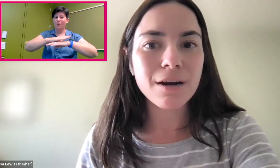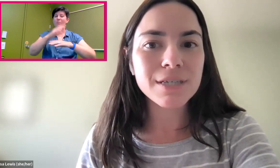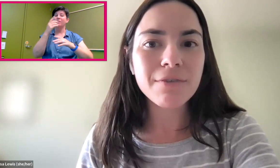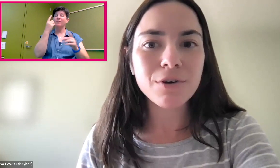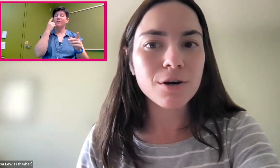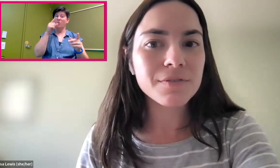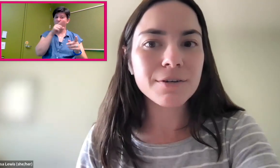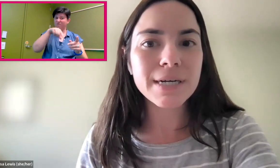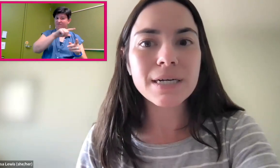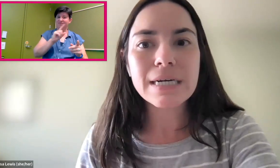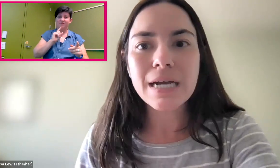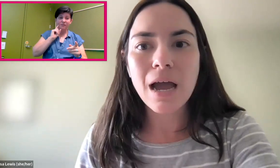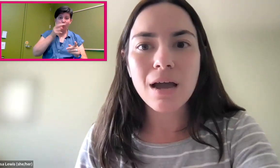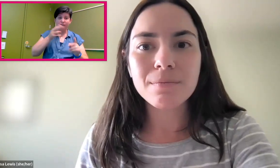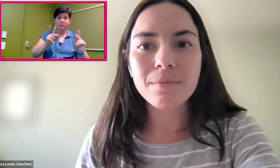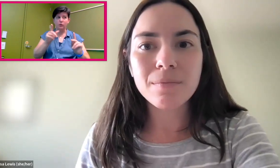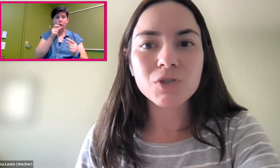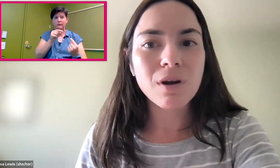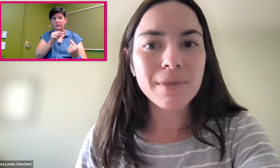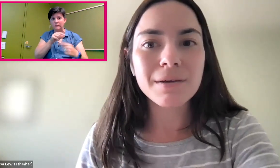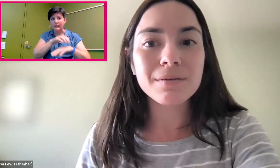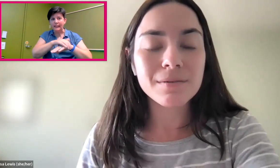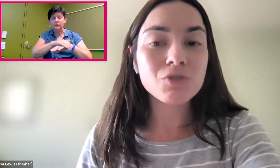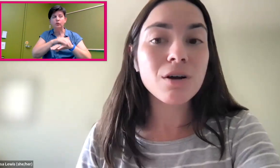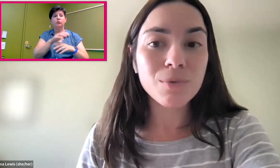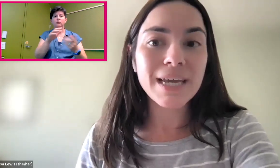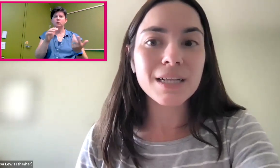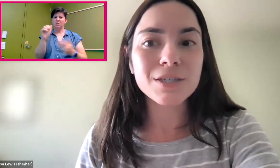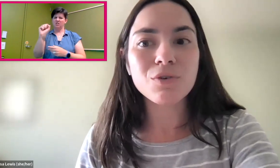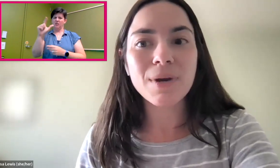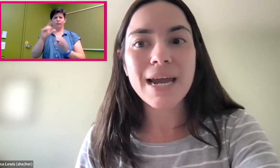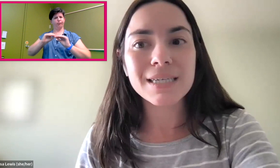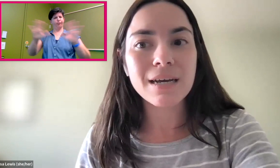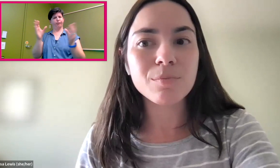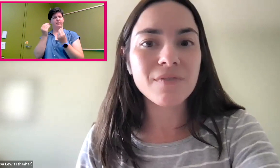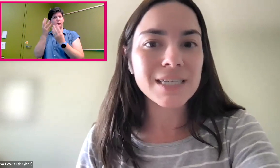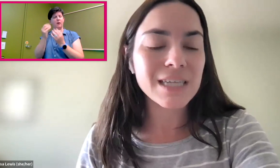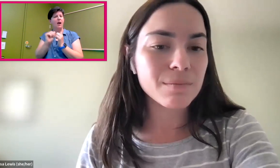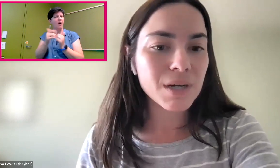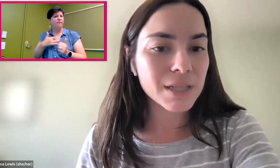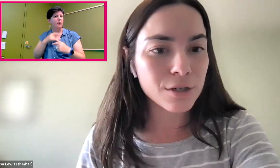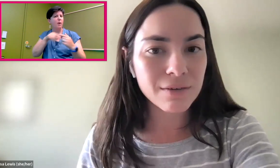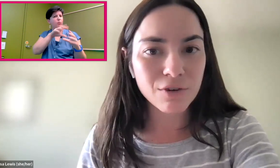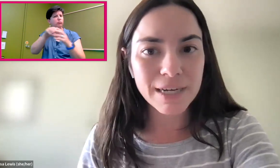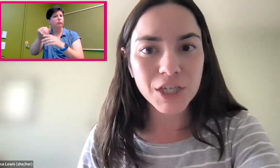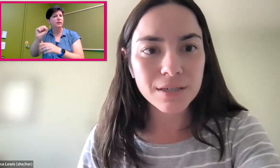that are deaf or hard of hearing that struggle with English, or when ASL provides them clearer information?